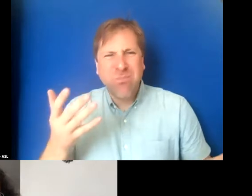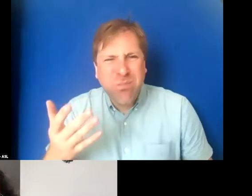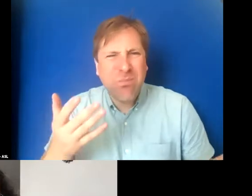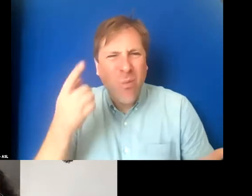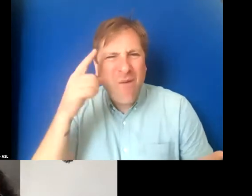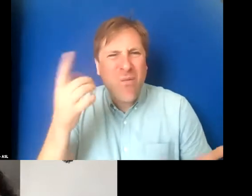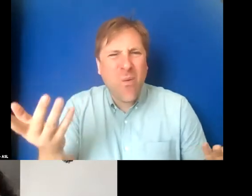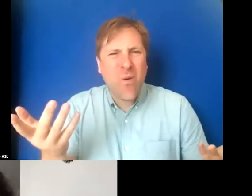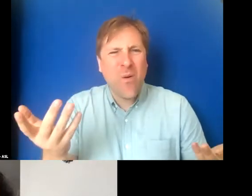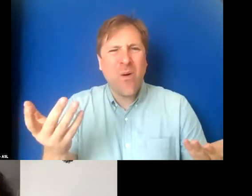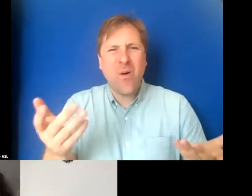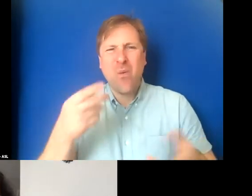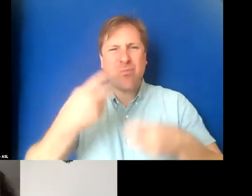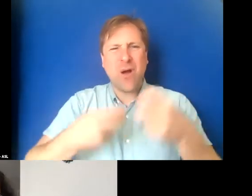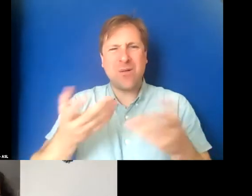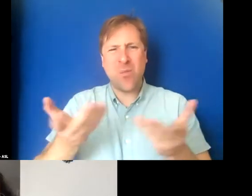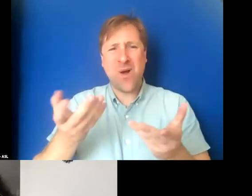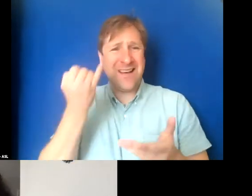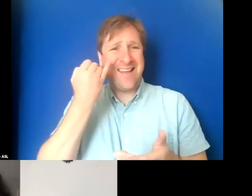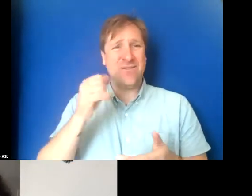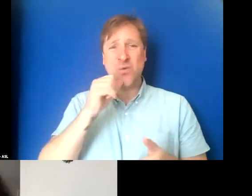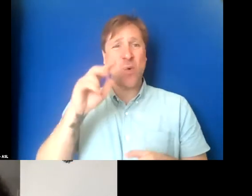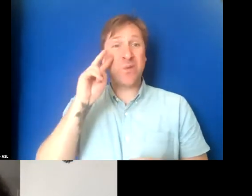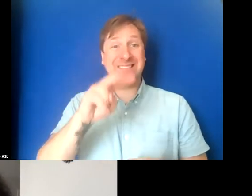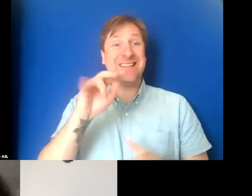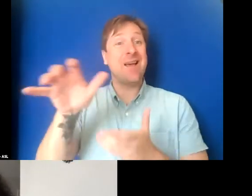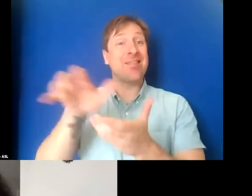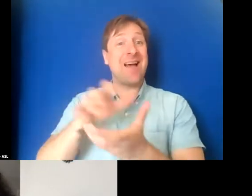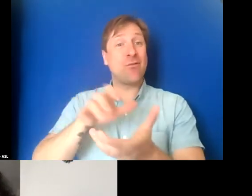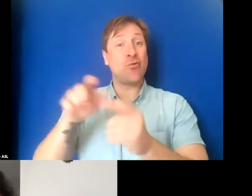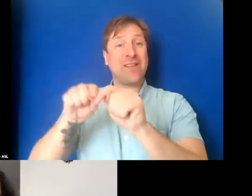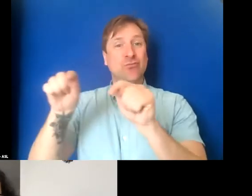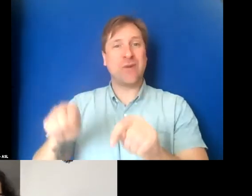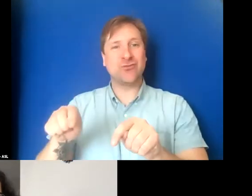The problem is, if you don't see the laughter in the transcript, then this conversation